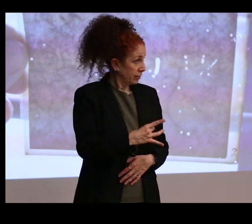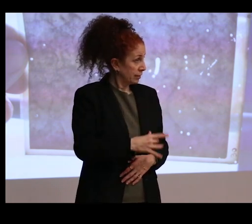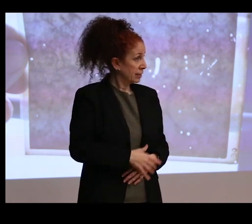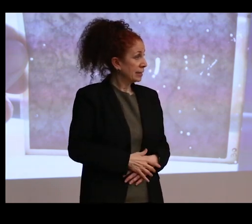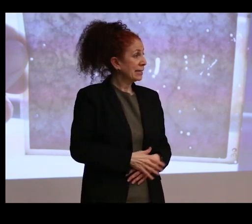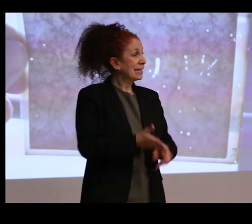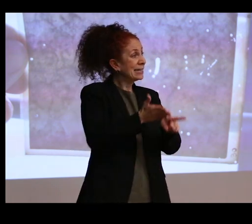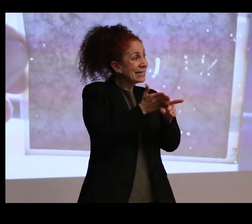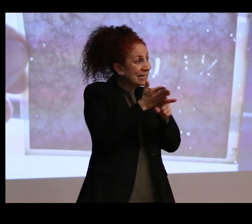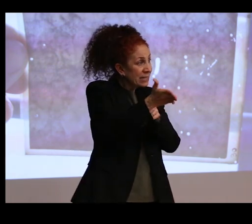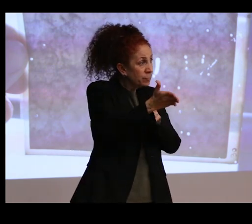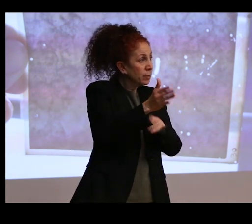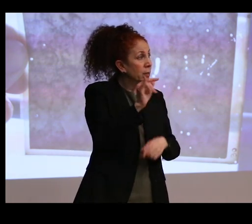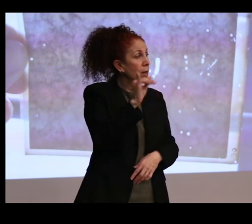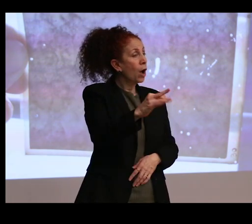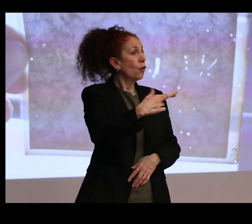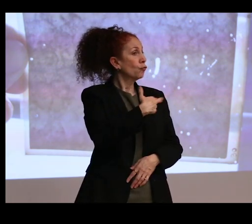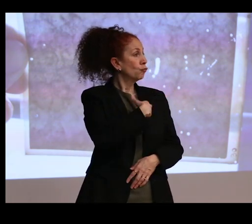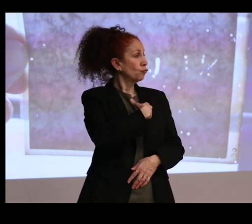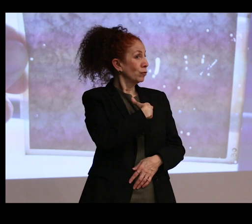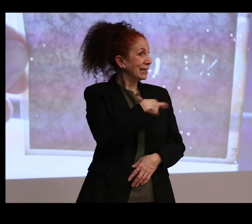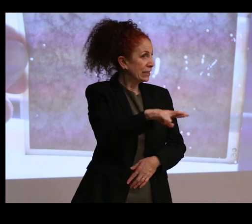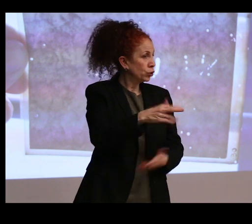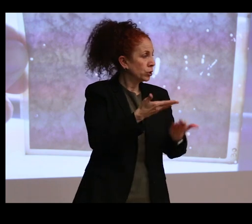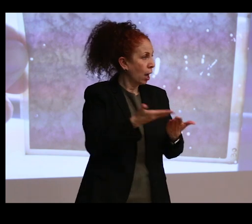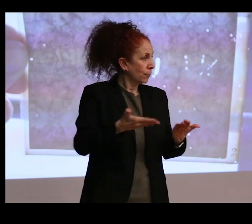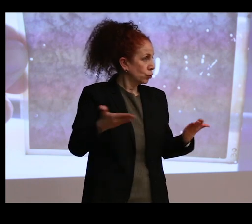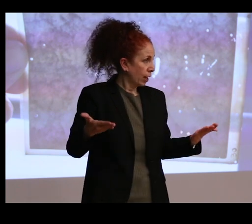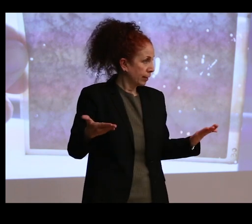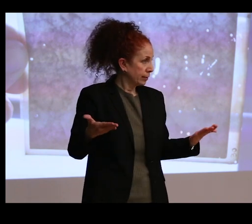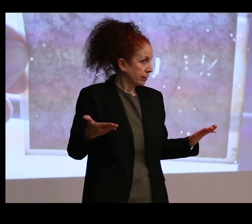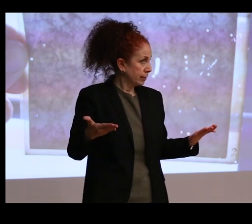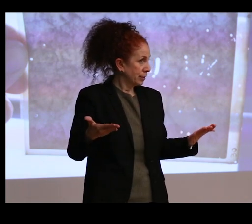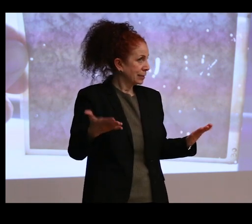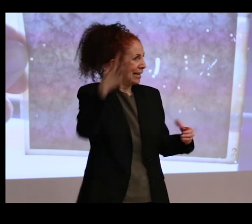of religious objects within this collection and the idea